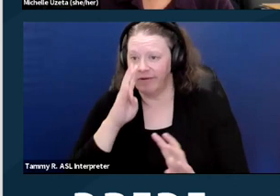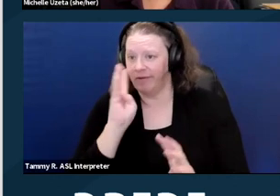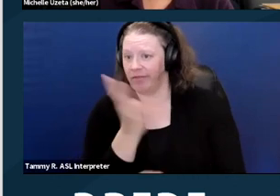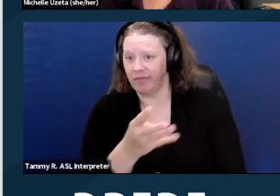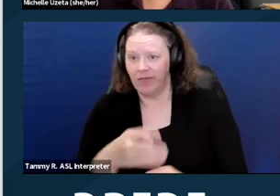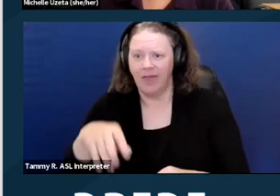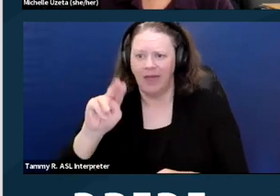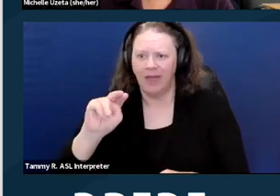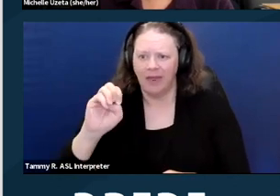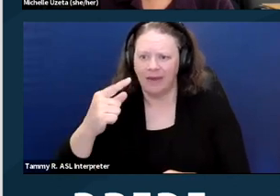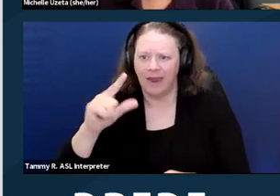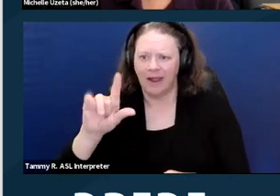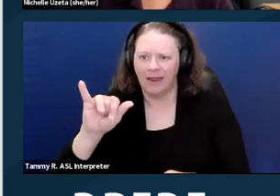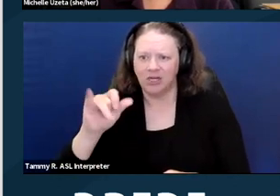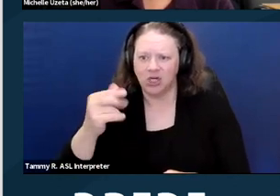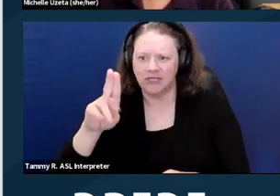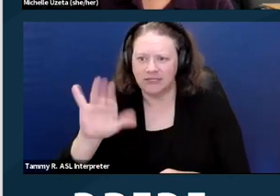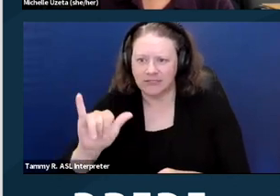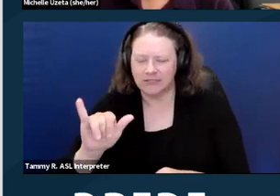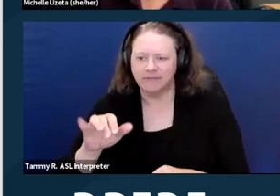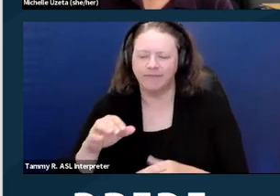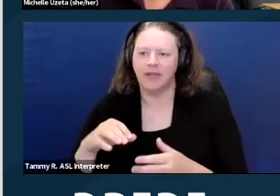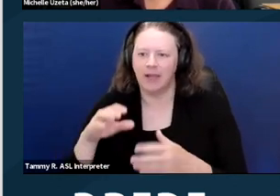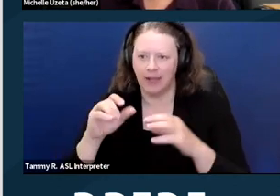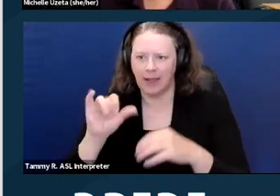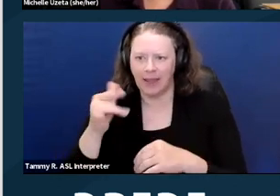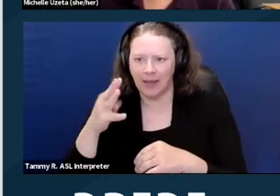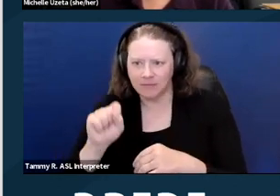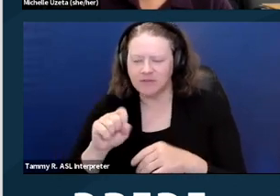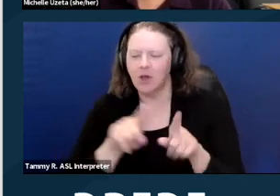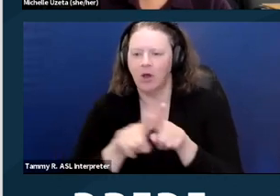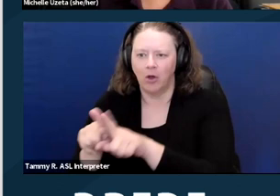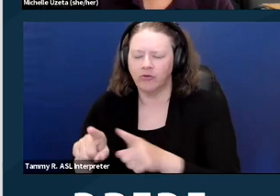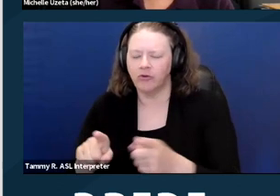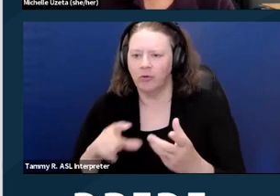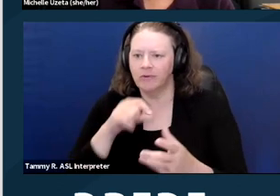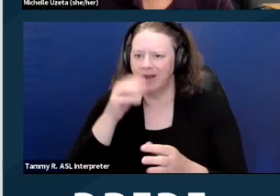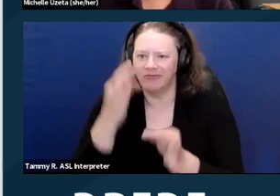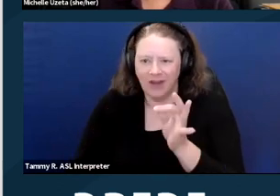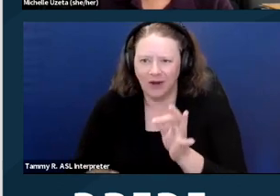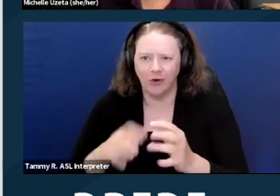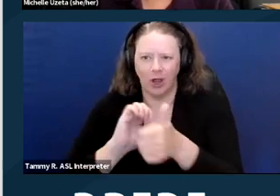unfair competition law claims. So just keep that in mind. The claims that you assert in any kind of case